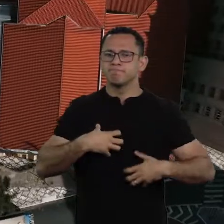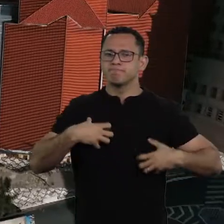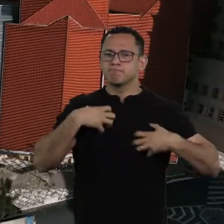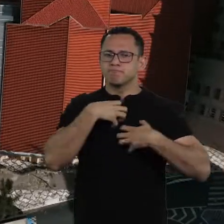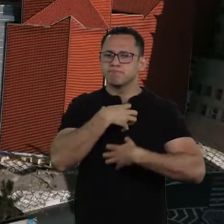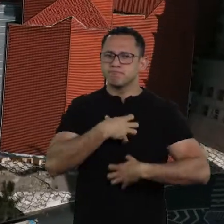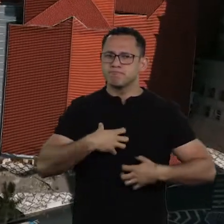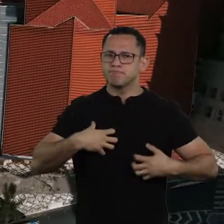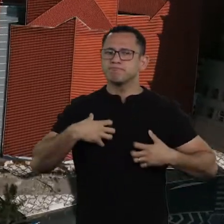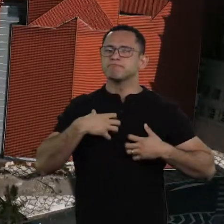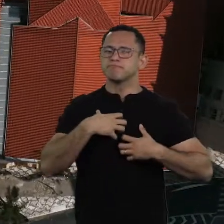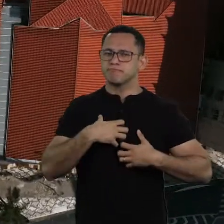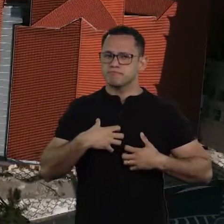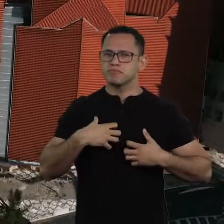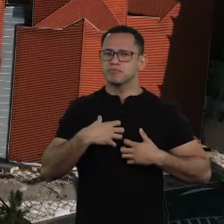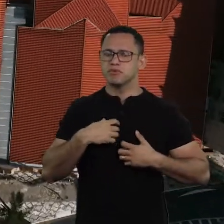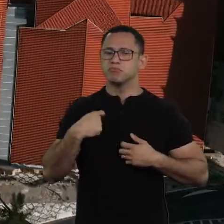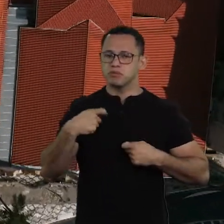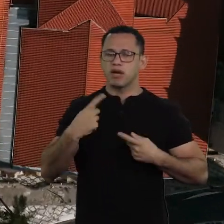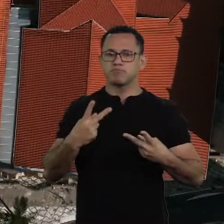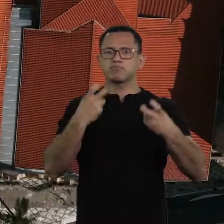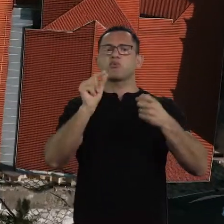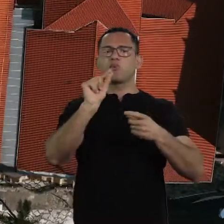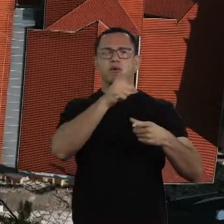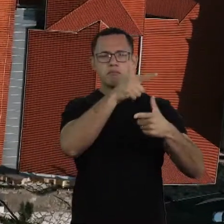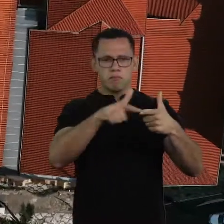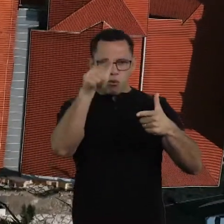we must realize that the problems we experience,